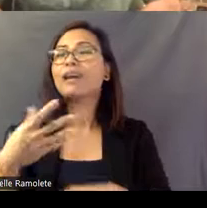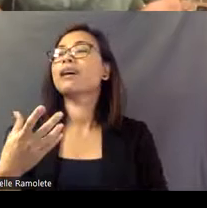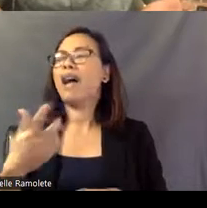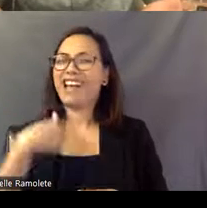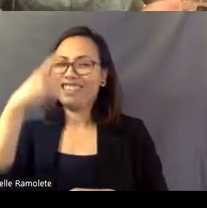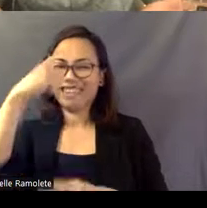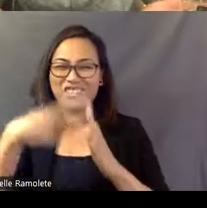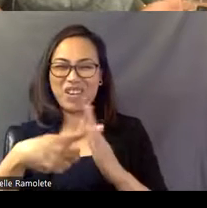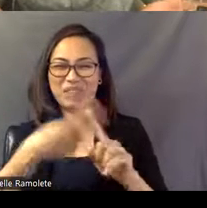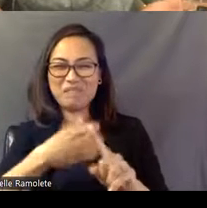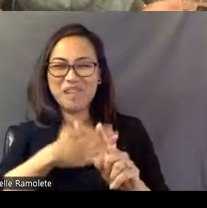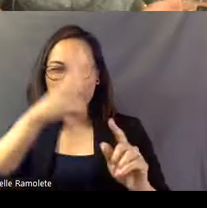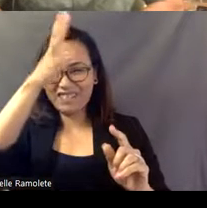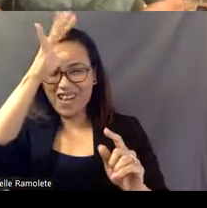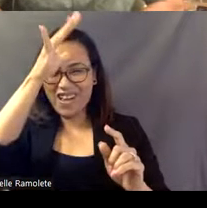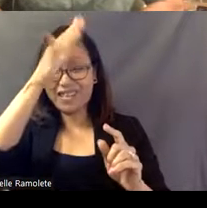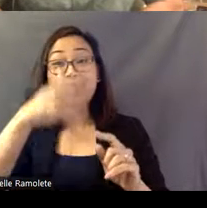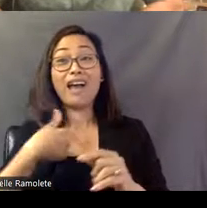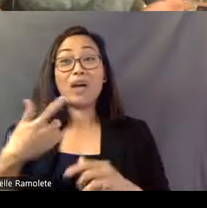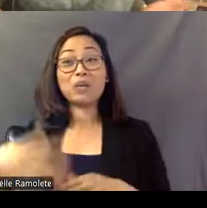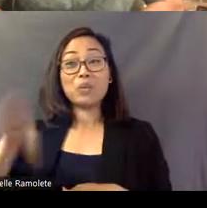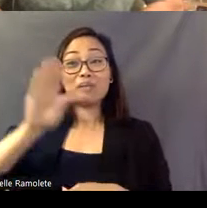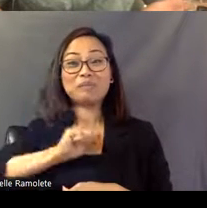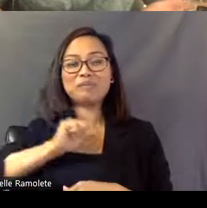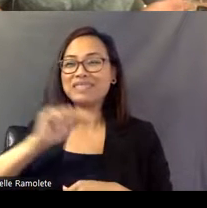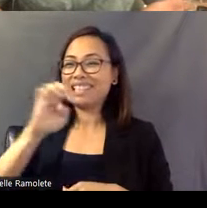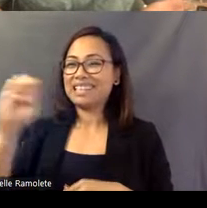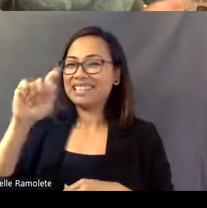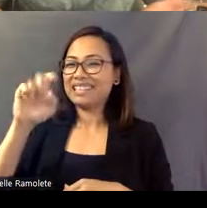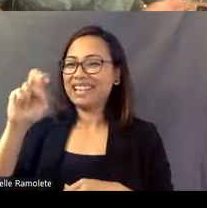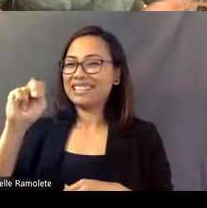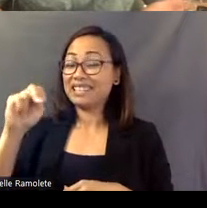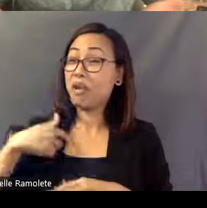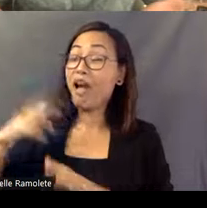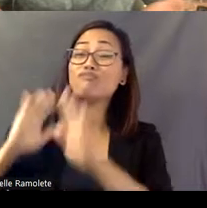I grew up in east Tennessee and when I was young, I would go and visit Howard Finster's